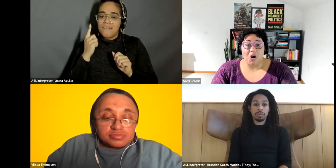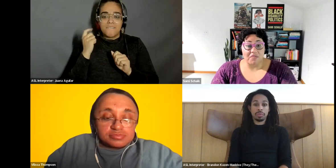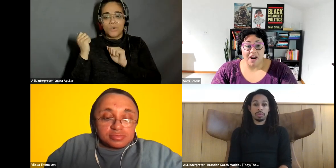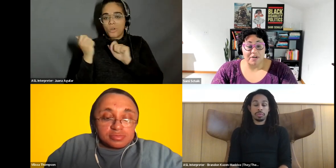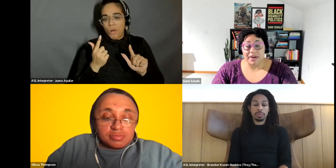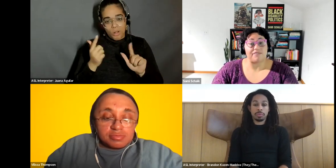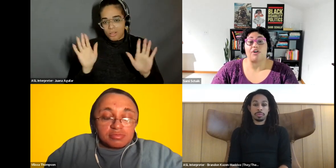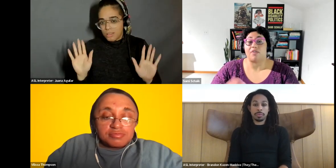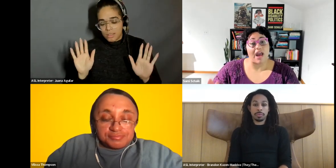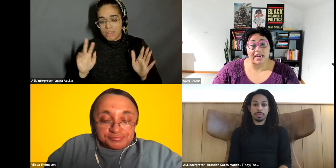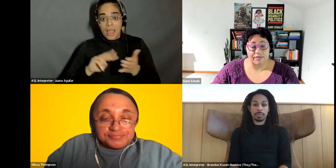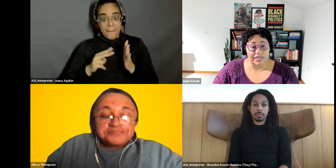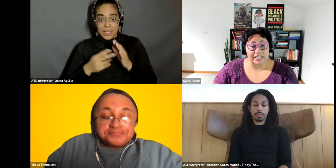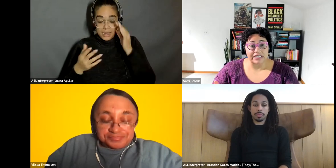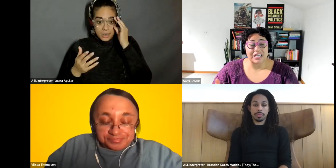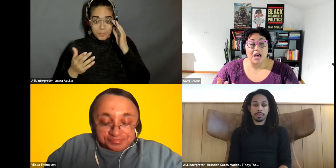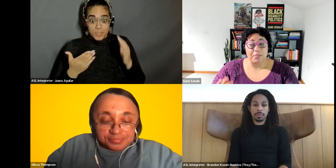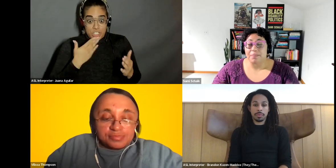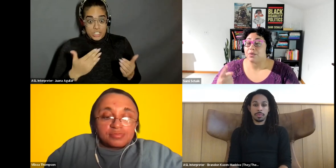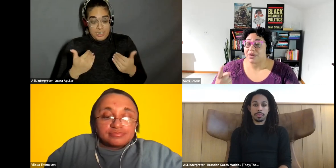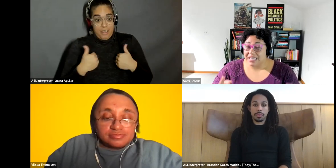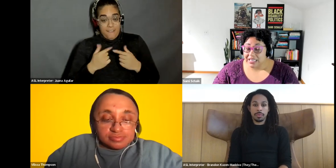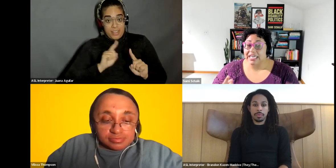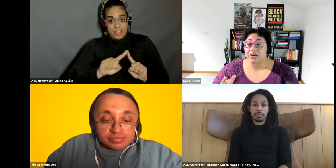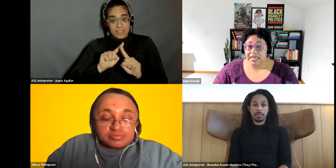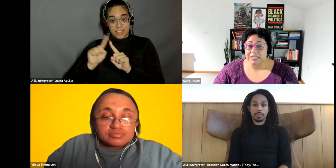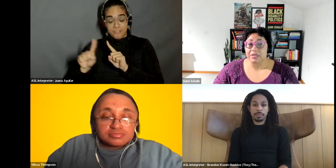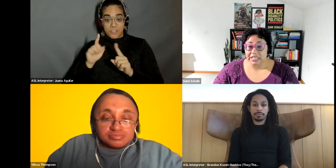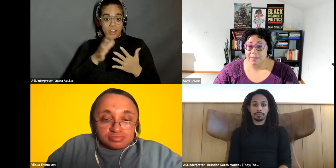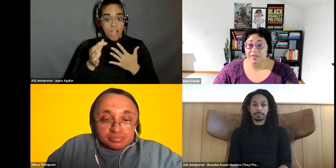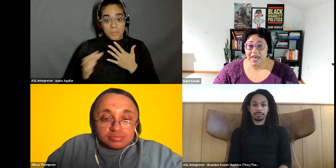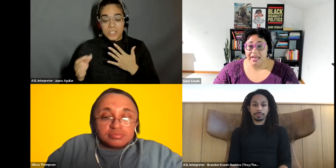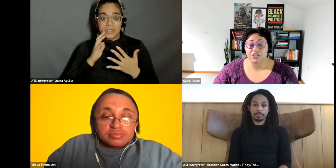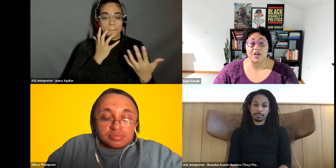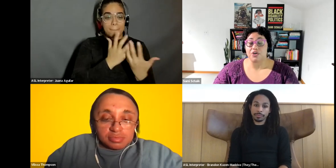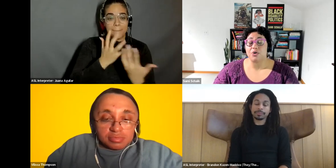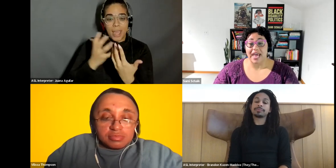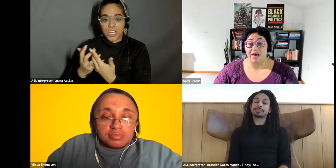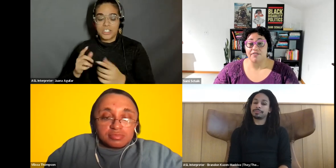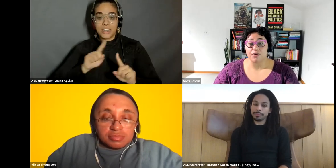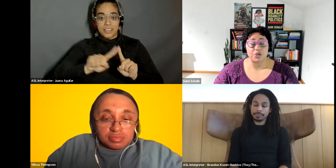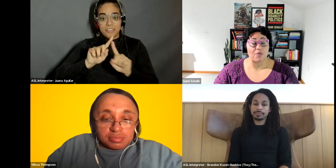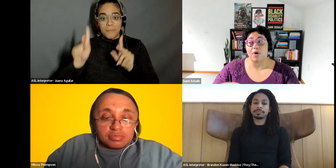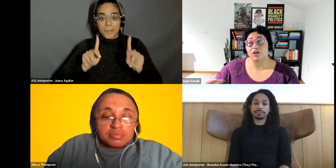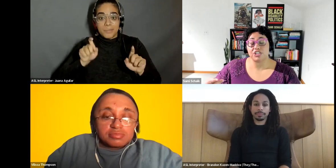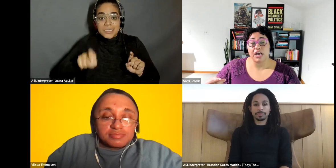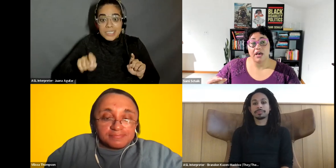Sami Schalk: aren't for everybody, for a variety of reasons, but being really clear and explicit about that, so that you don't have folks who have marched